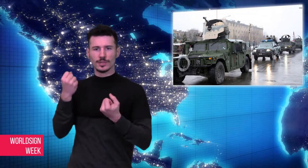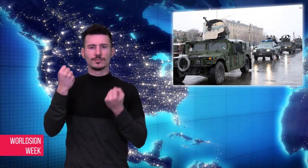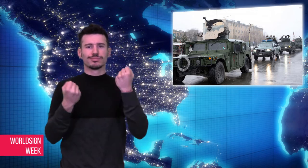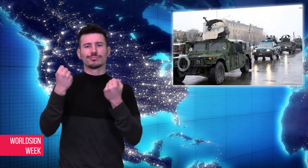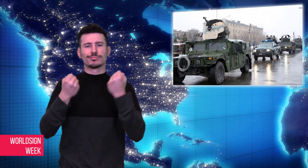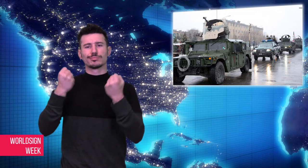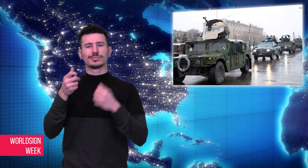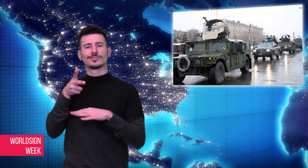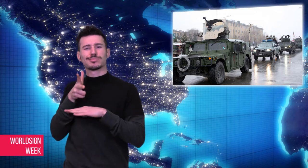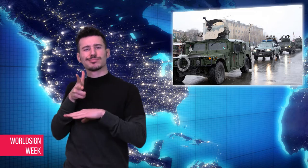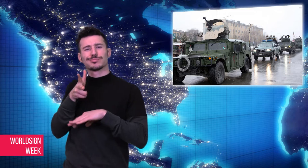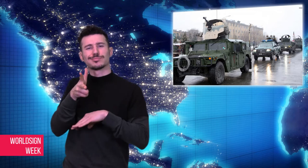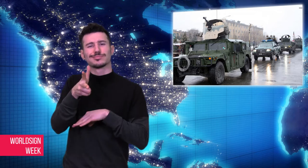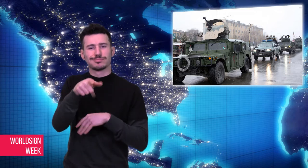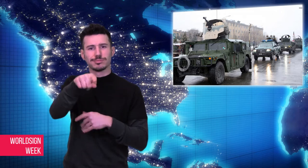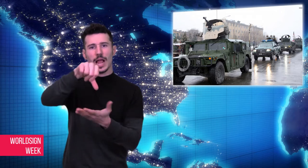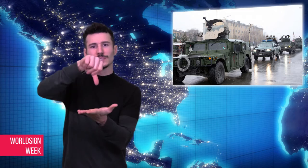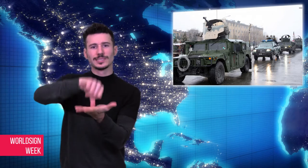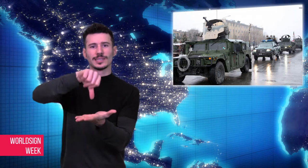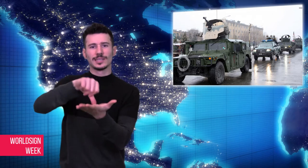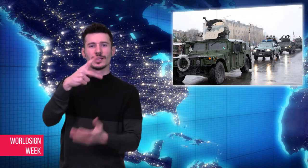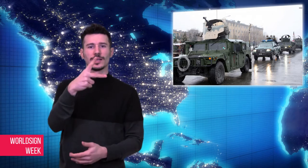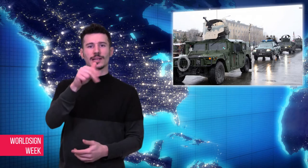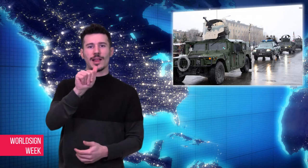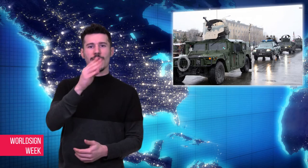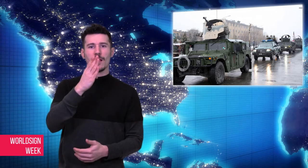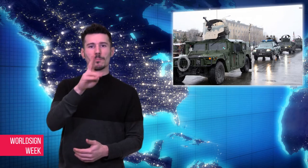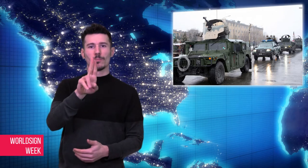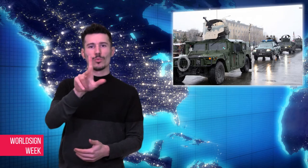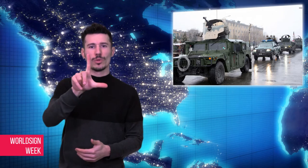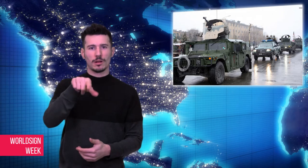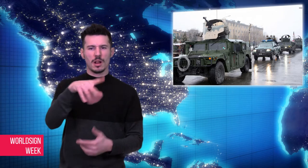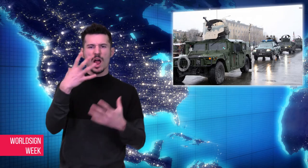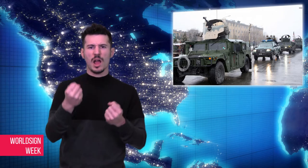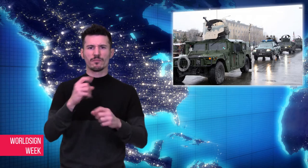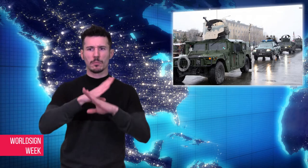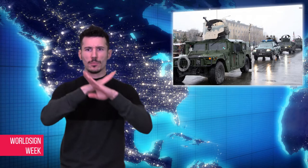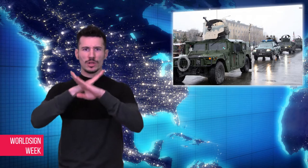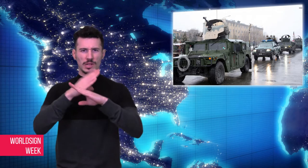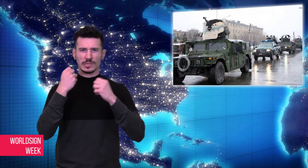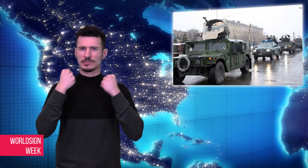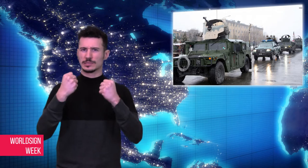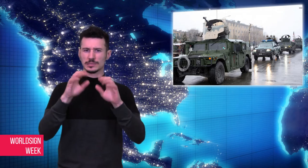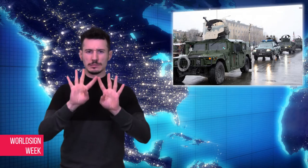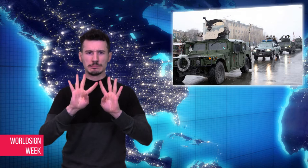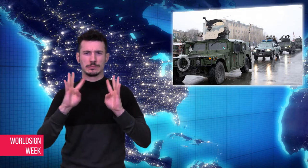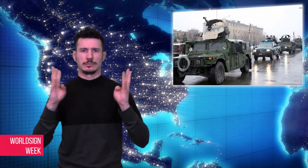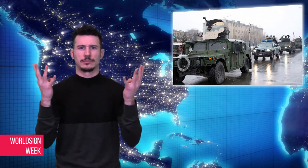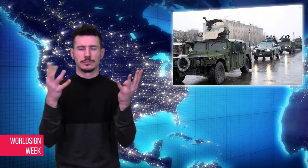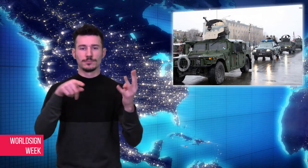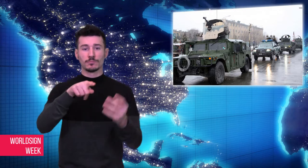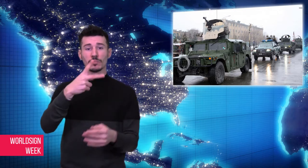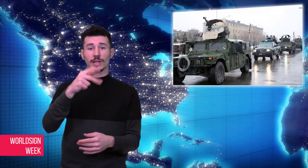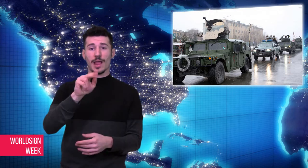heavily-guarded city center in Kabul, the capital of Afghanistan setting off